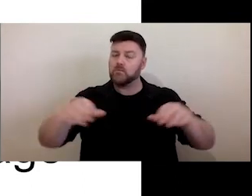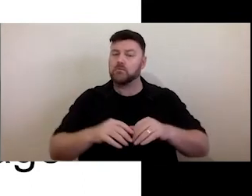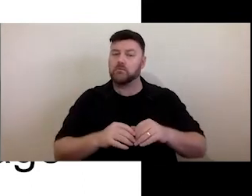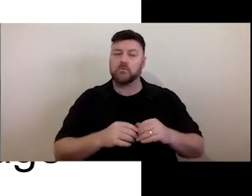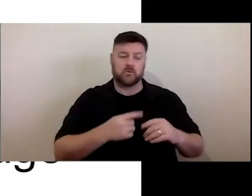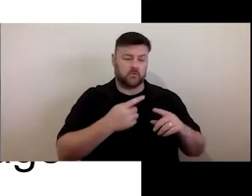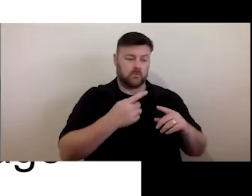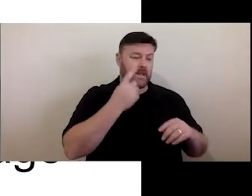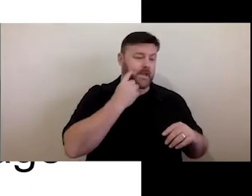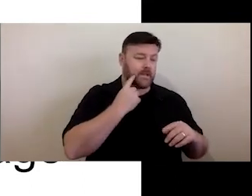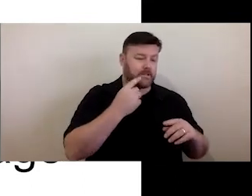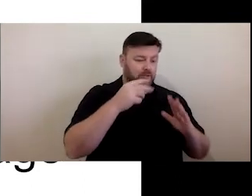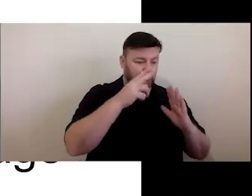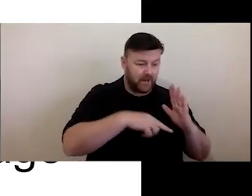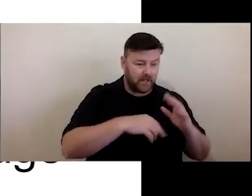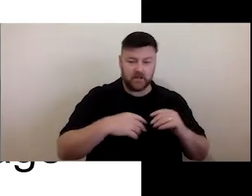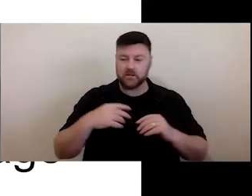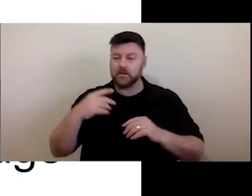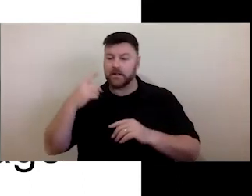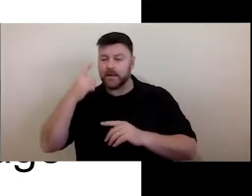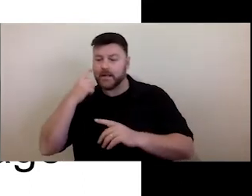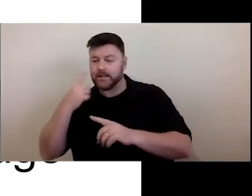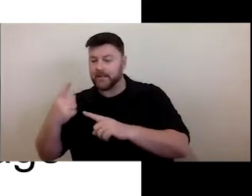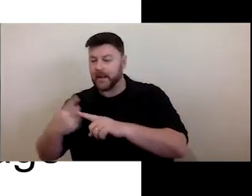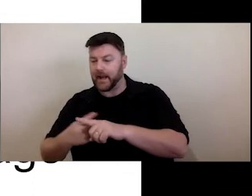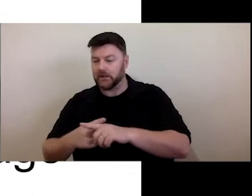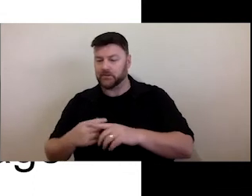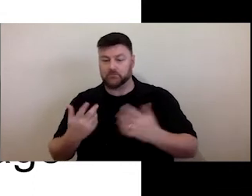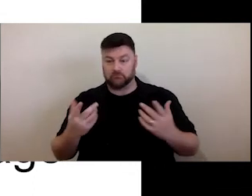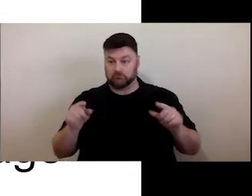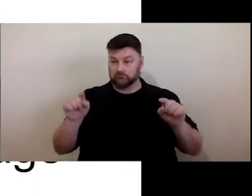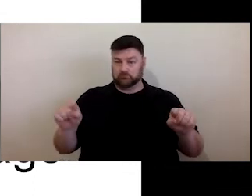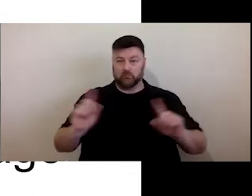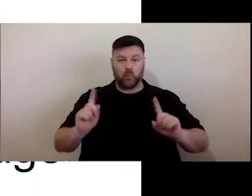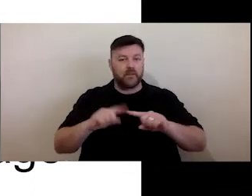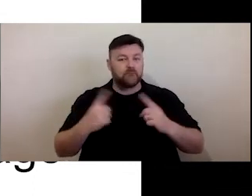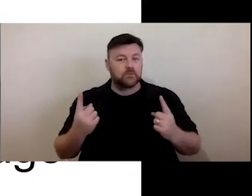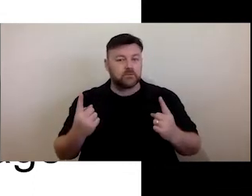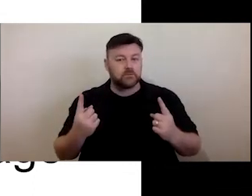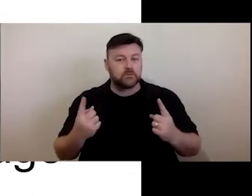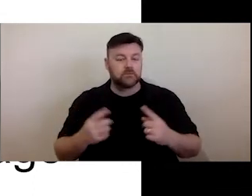easy English, and is there a difference? Yes, there is a difference between them.